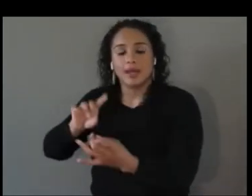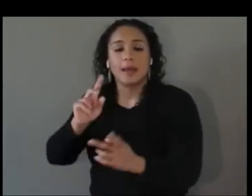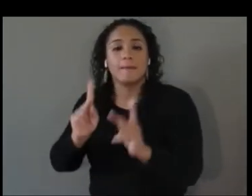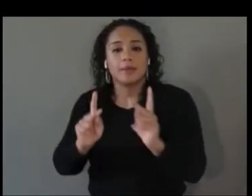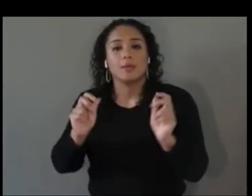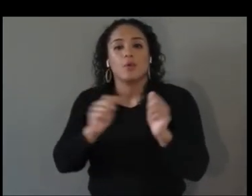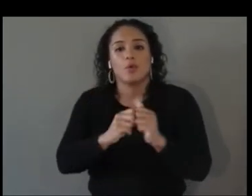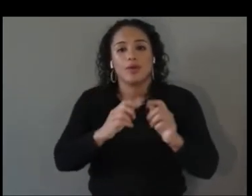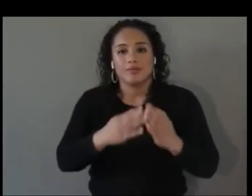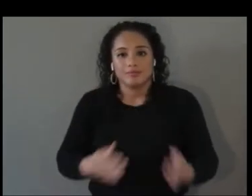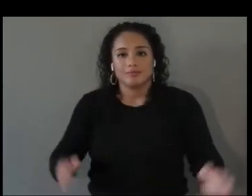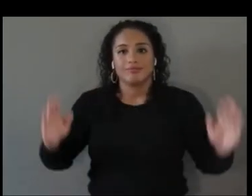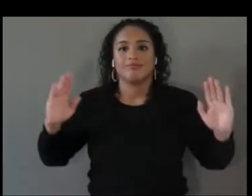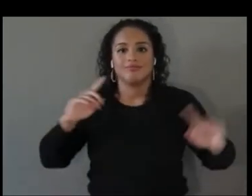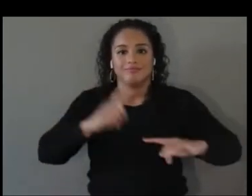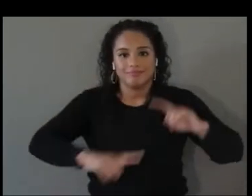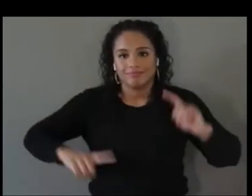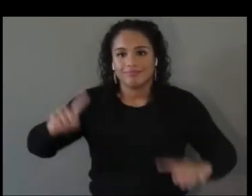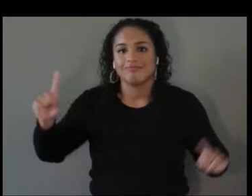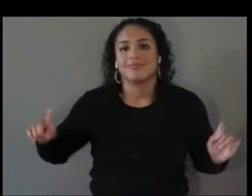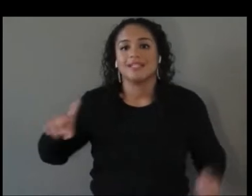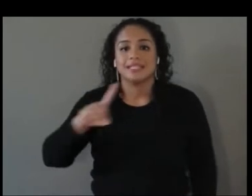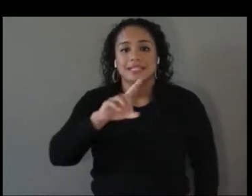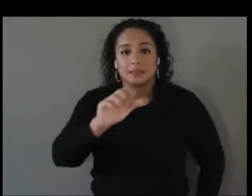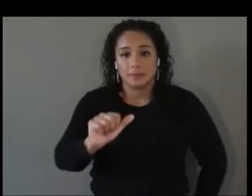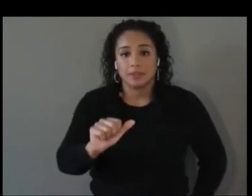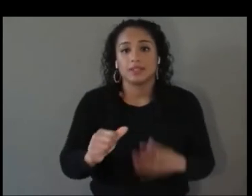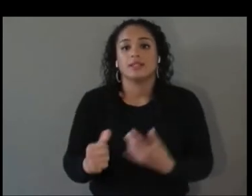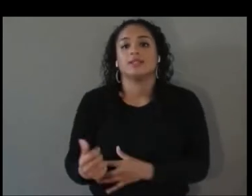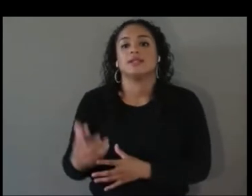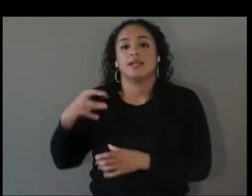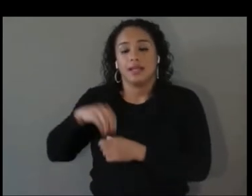be happy to talk about that on the panel today.